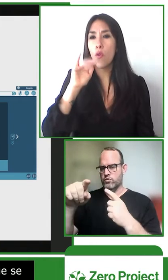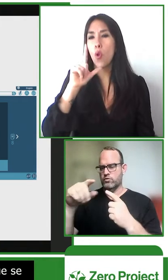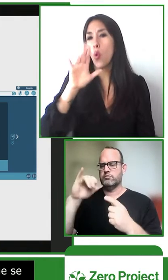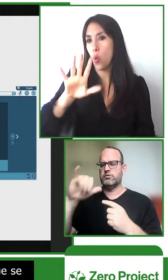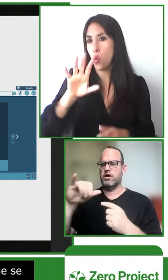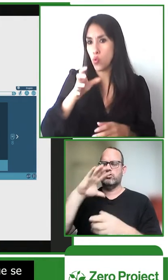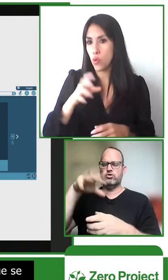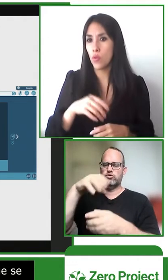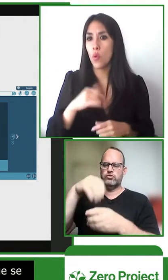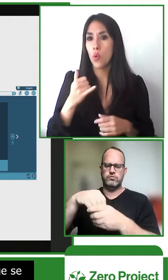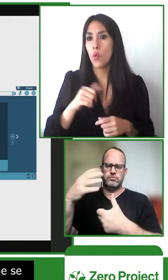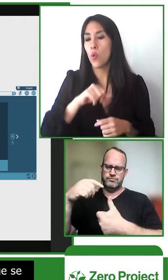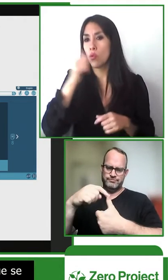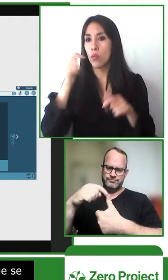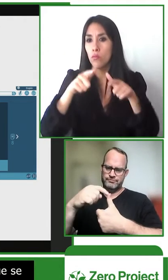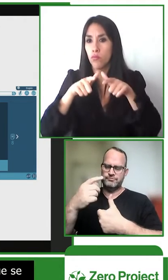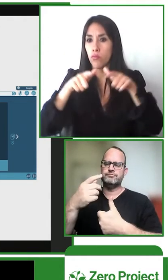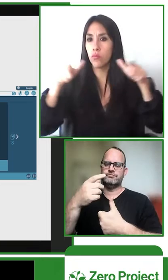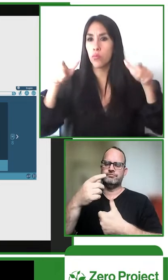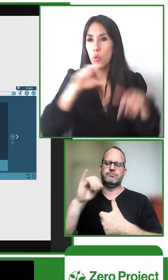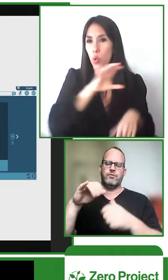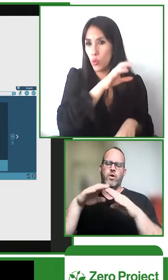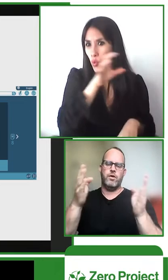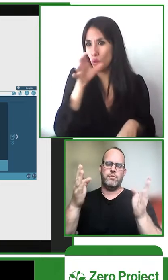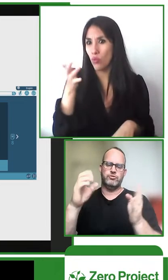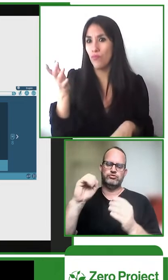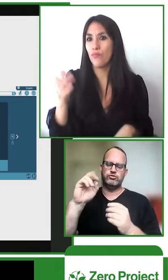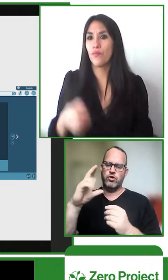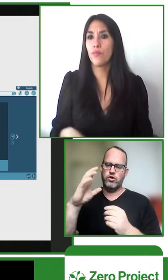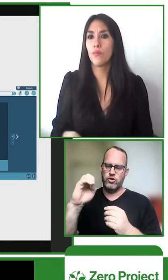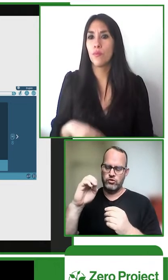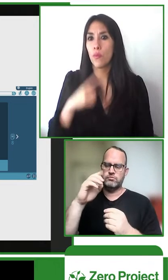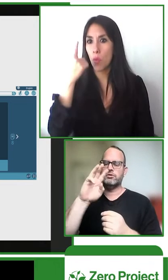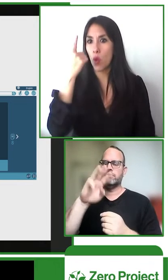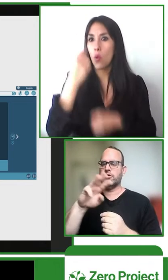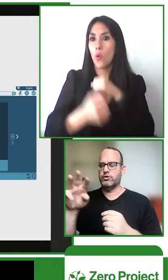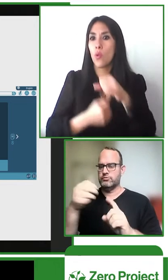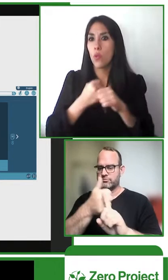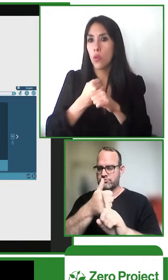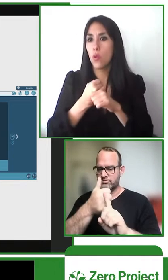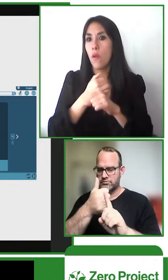the platform itself is called world around you and it includes several components first